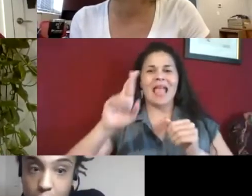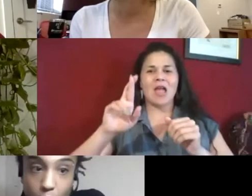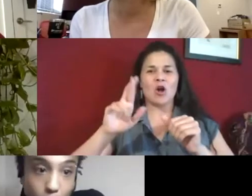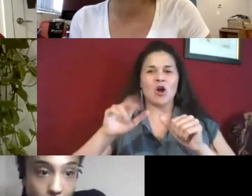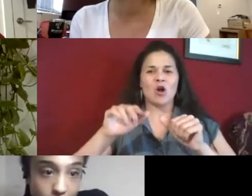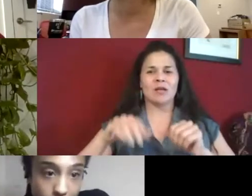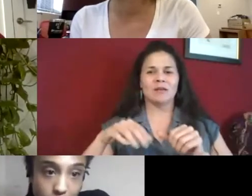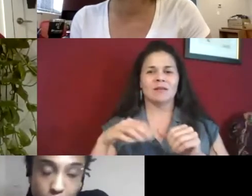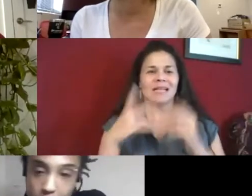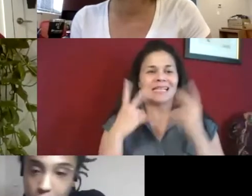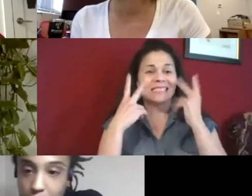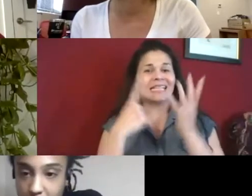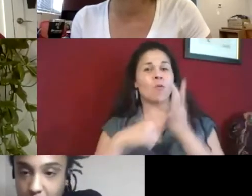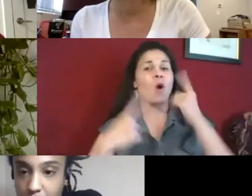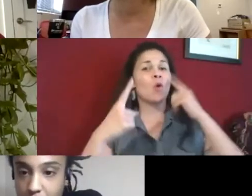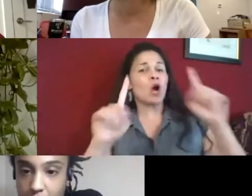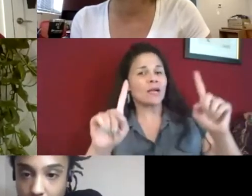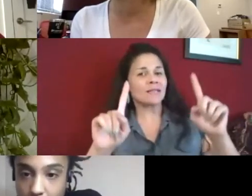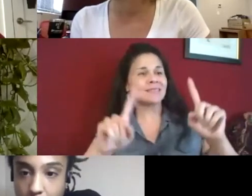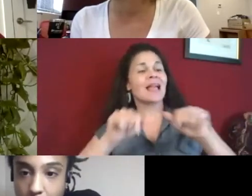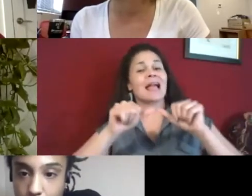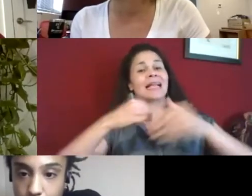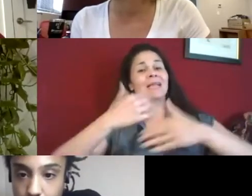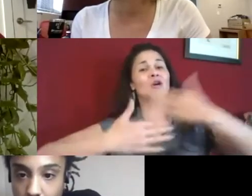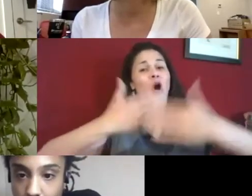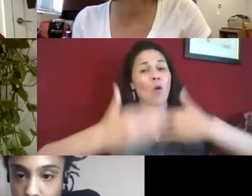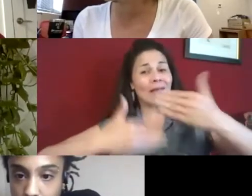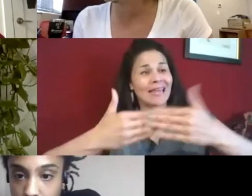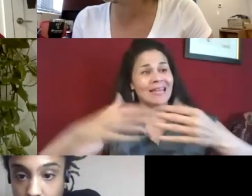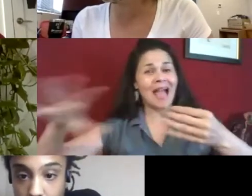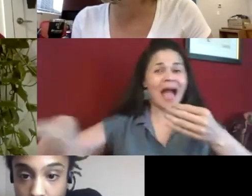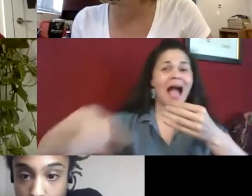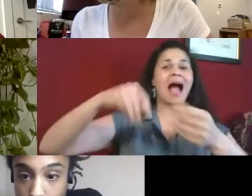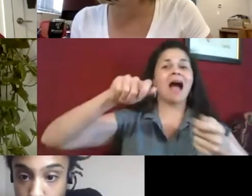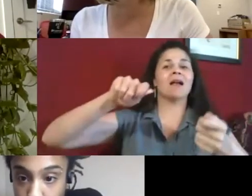we don't have a way to fix things